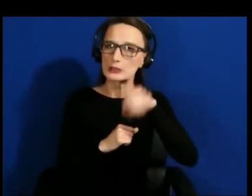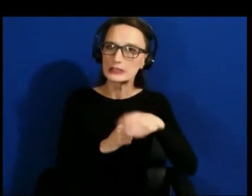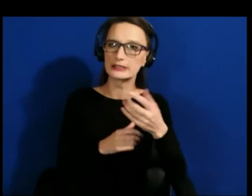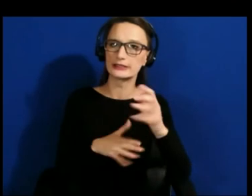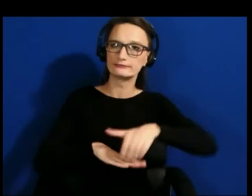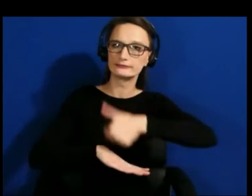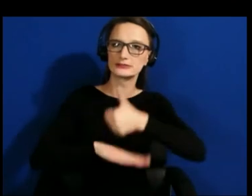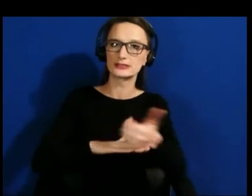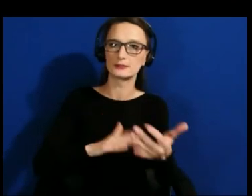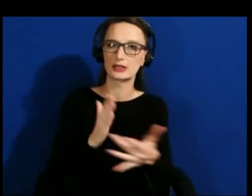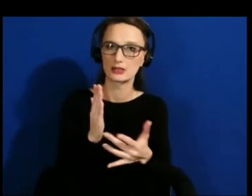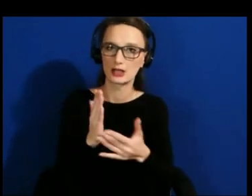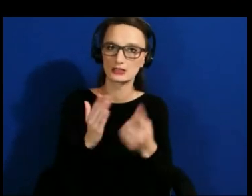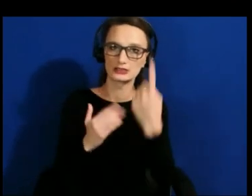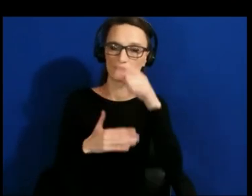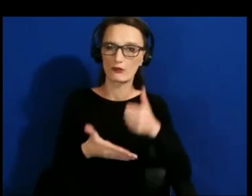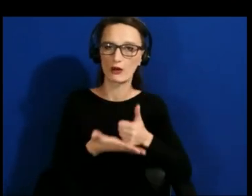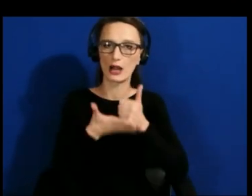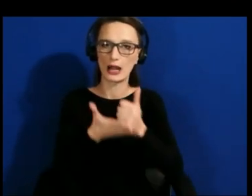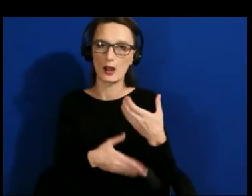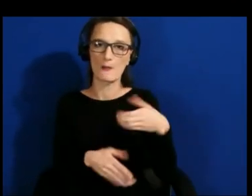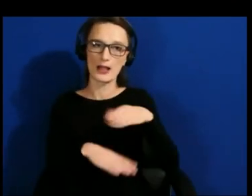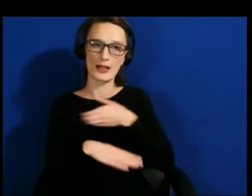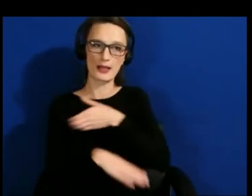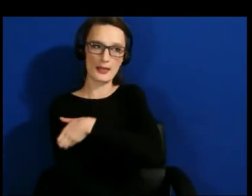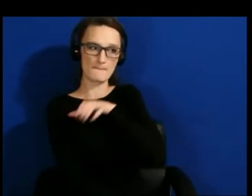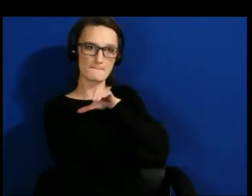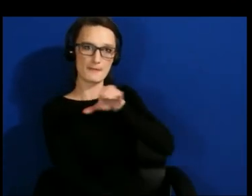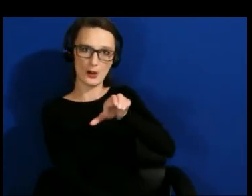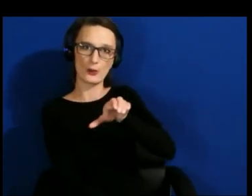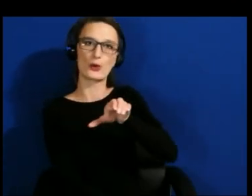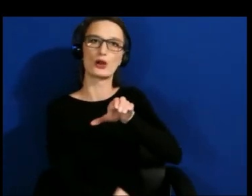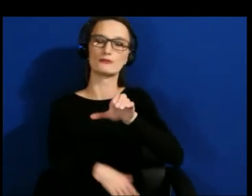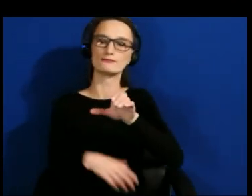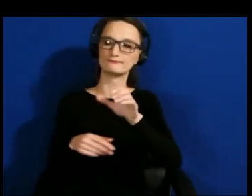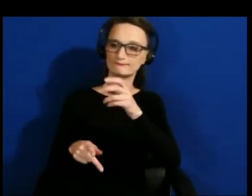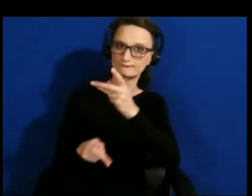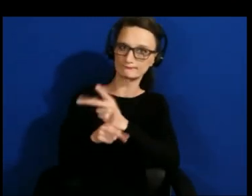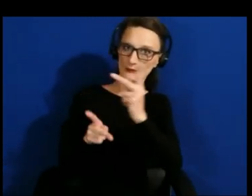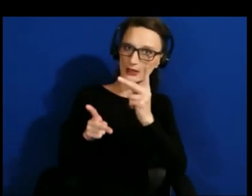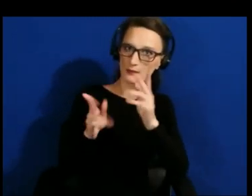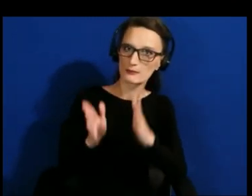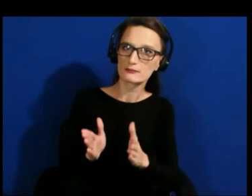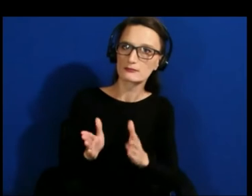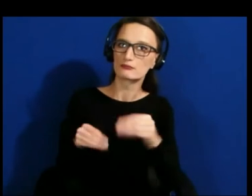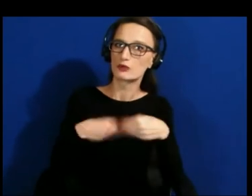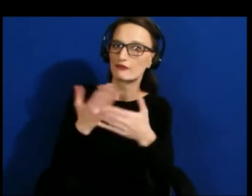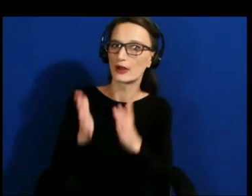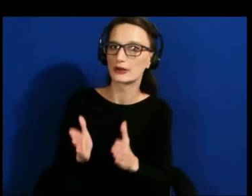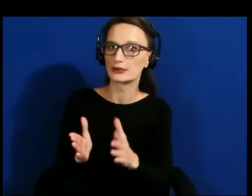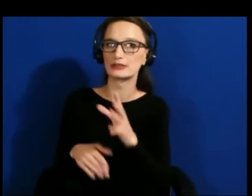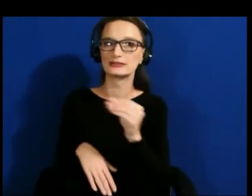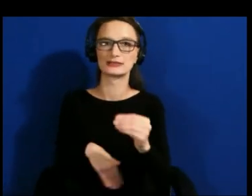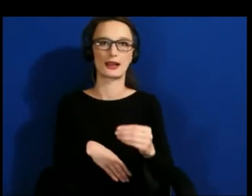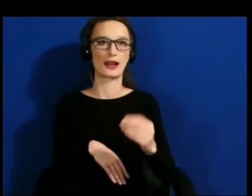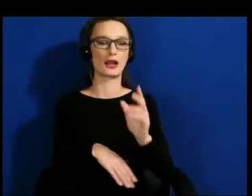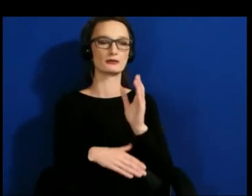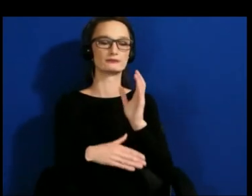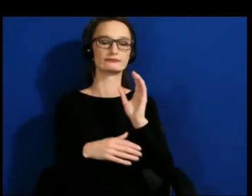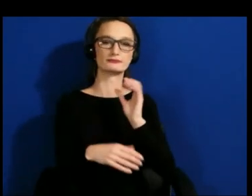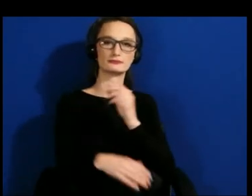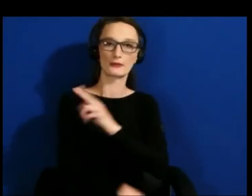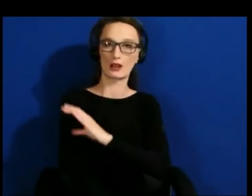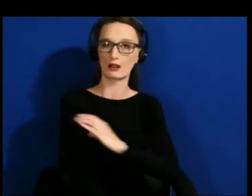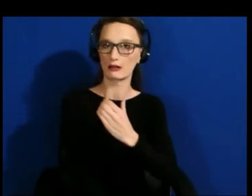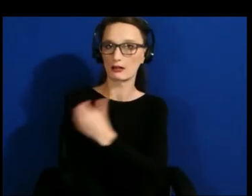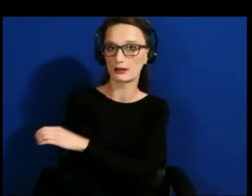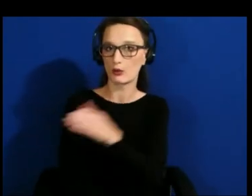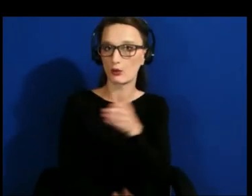and clinical professionals whether you're old or have a disability at a young age so I think it's a